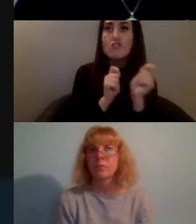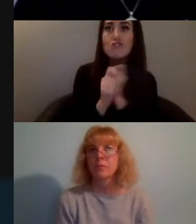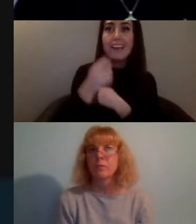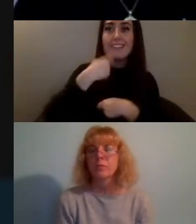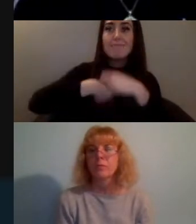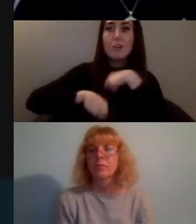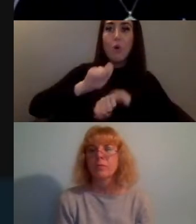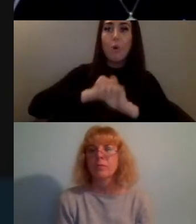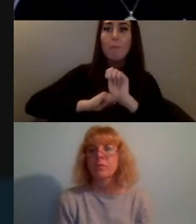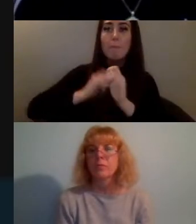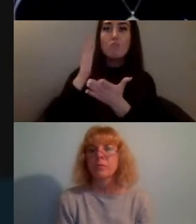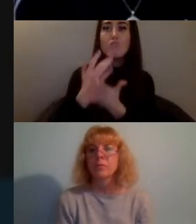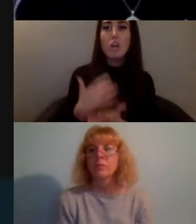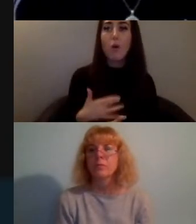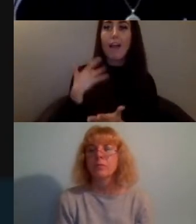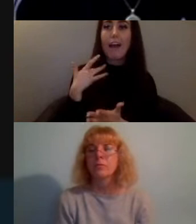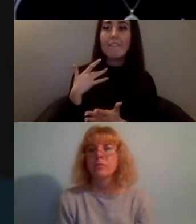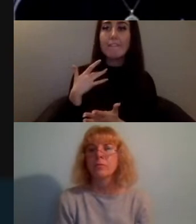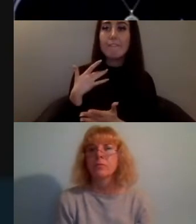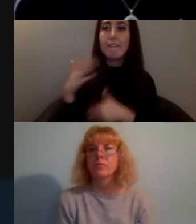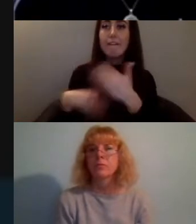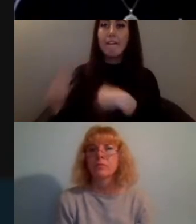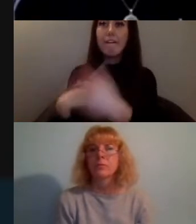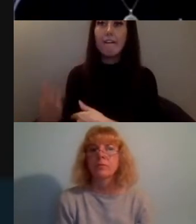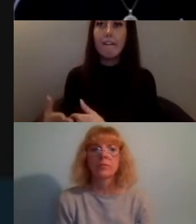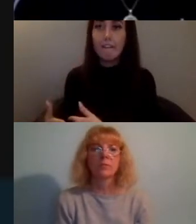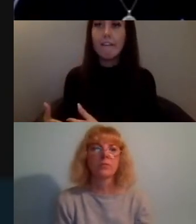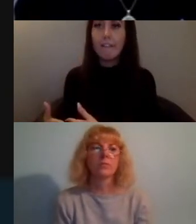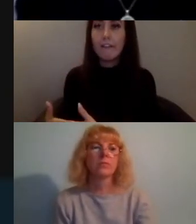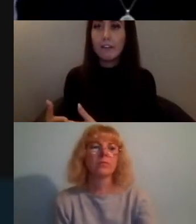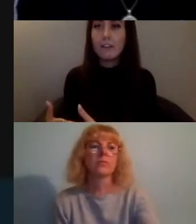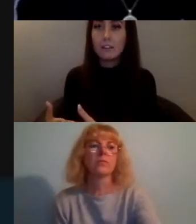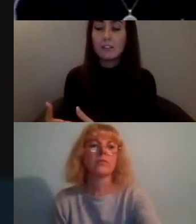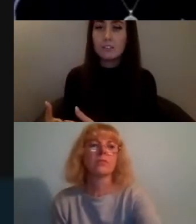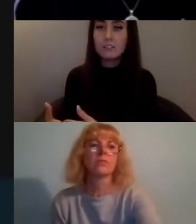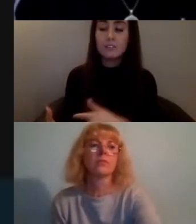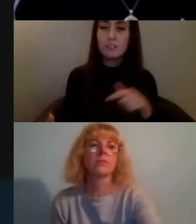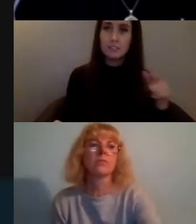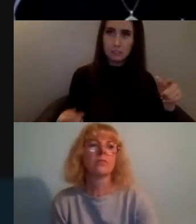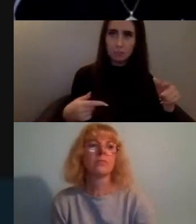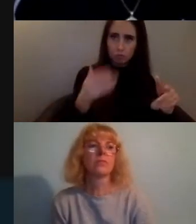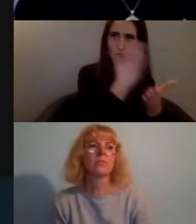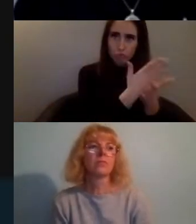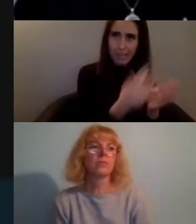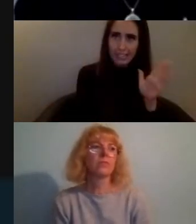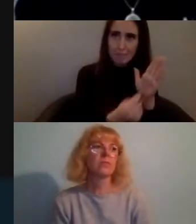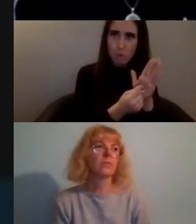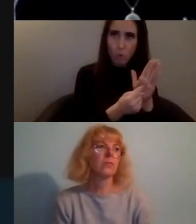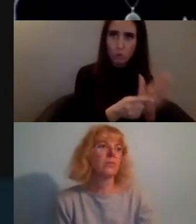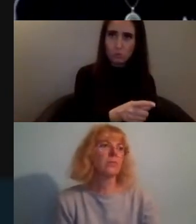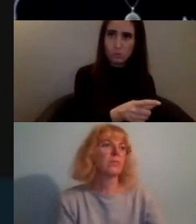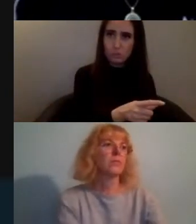ways of resisting the capitalist system is a really important part of this i've it's been